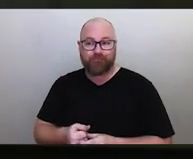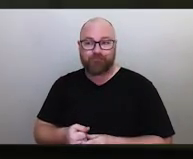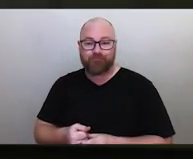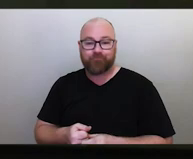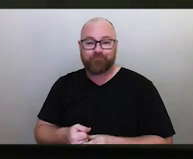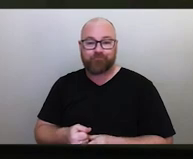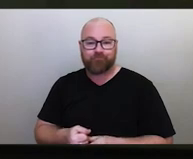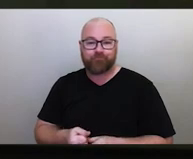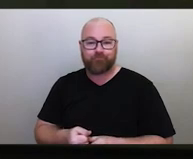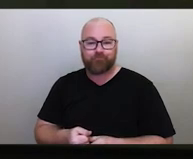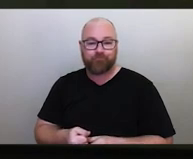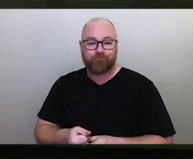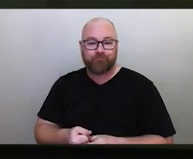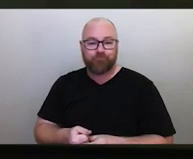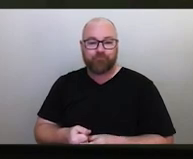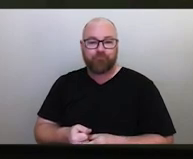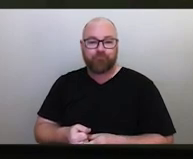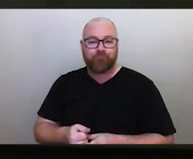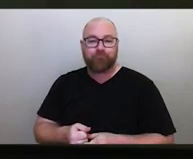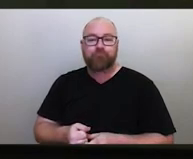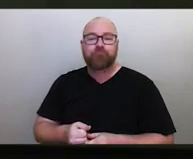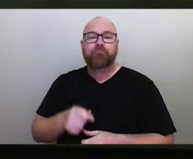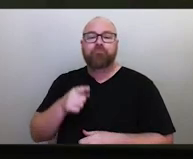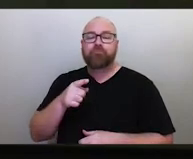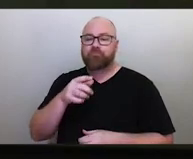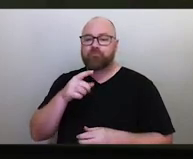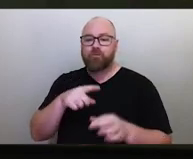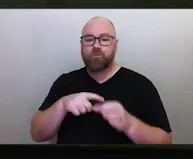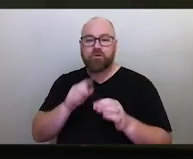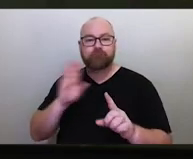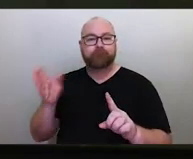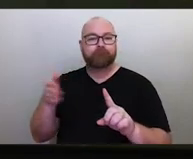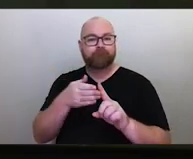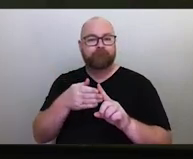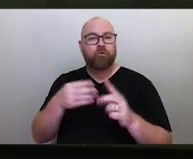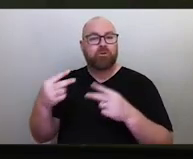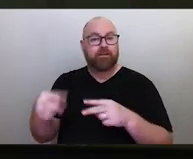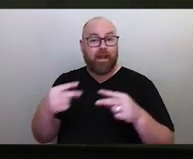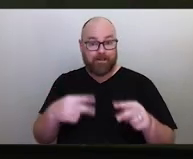to the dancing episode in that film and ask